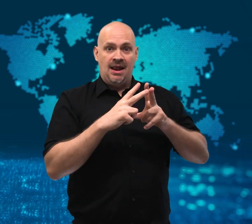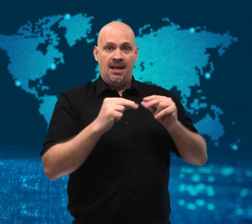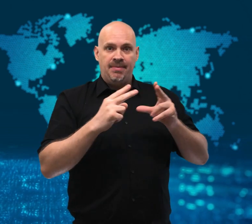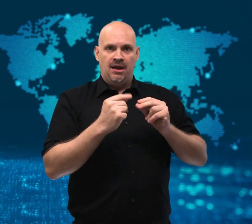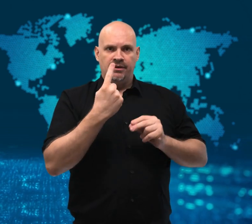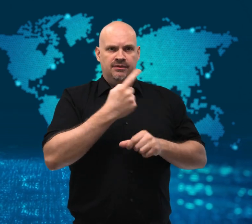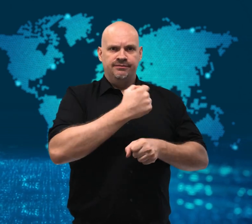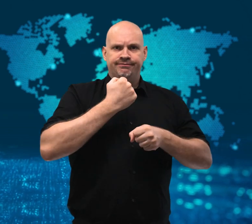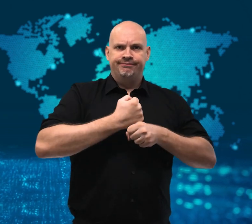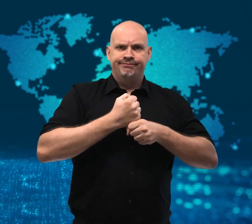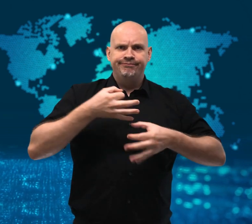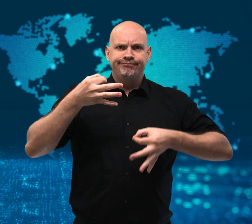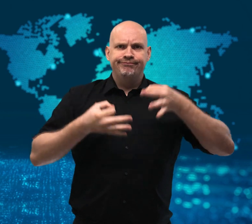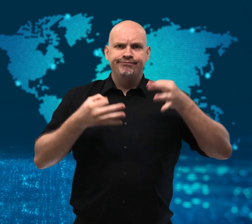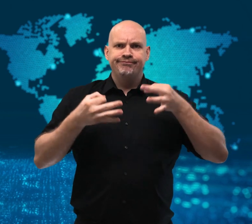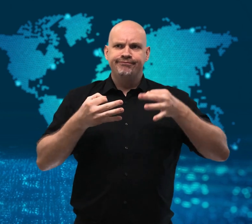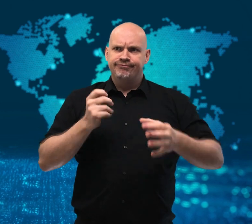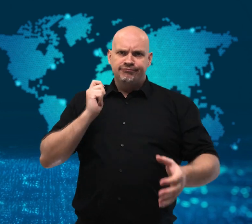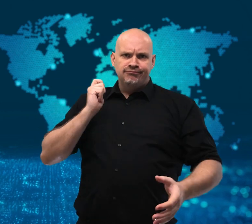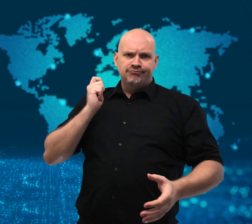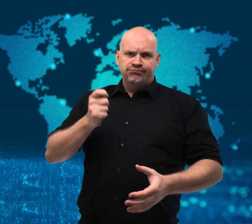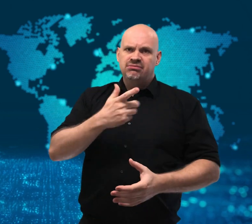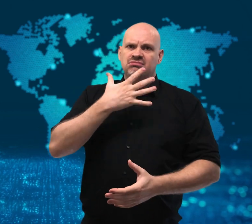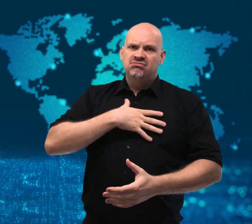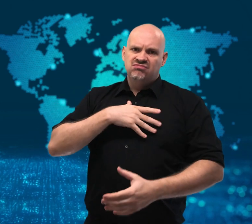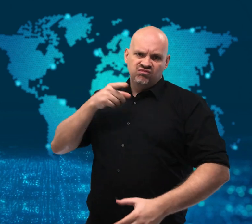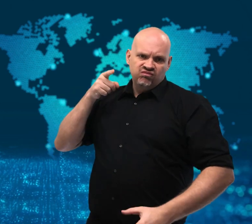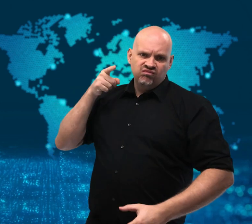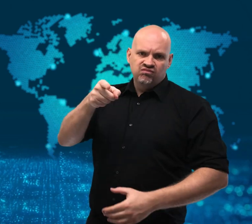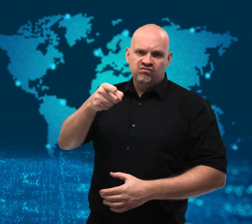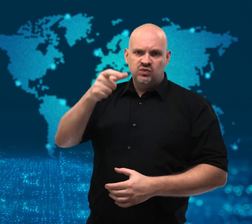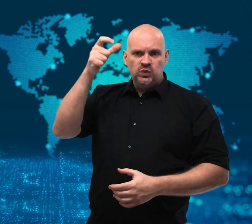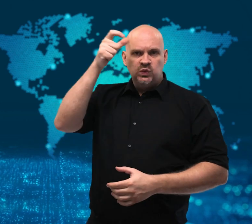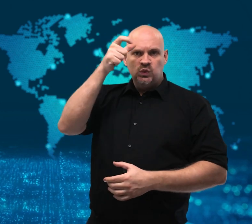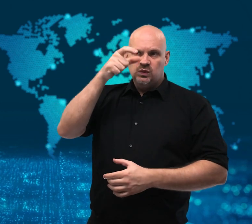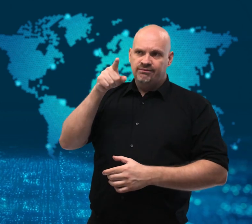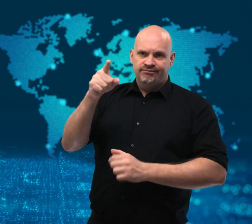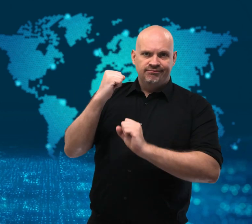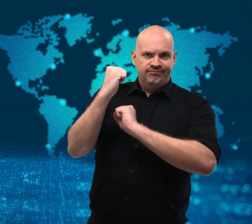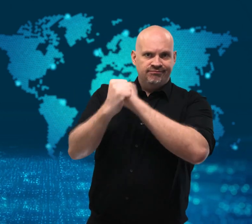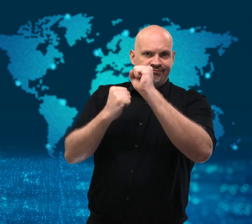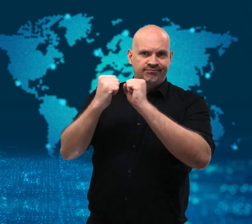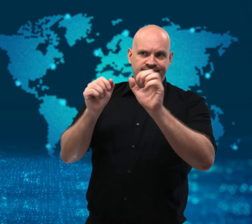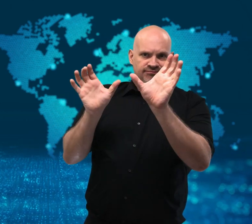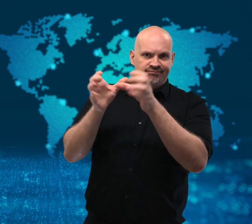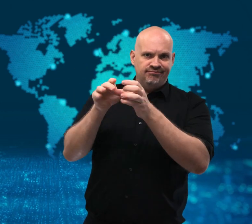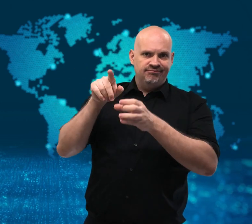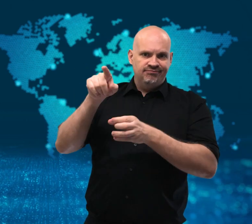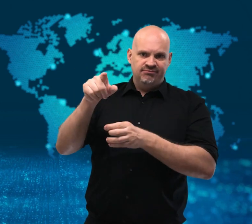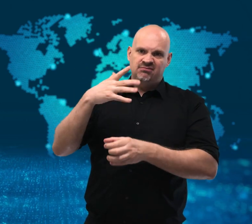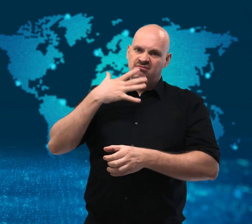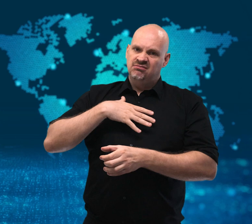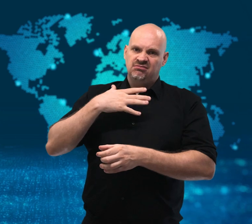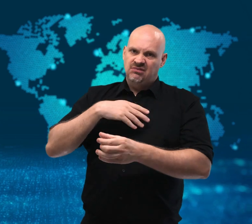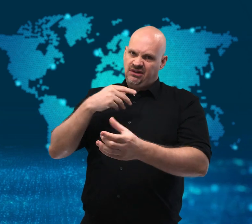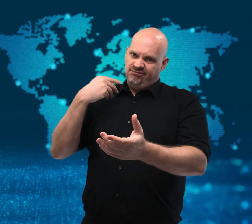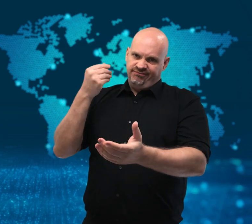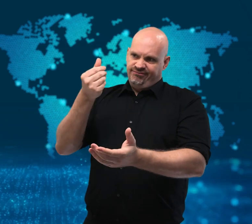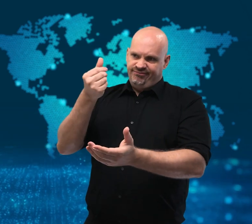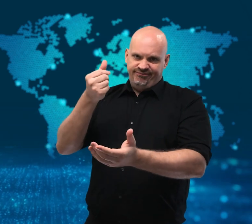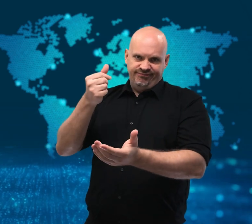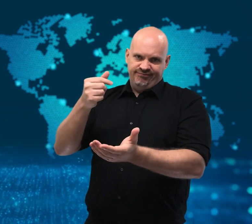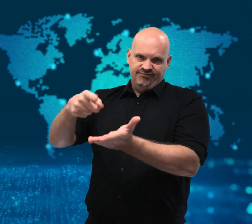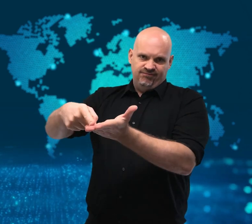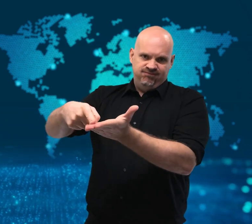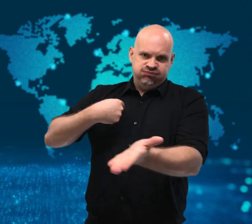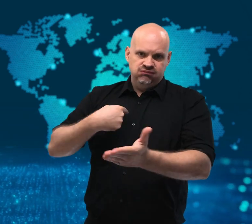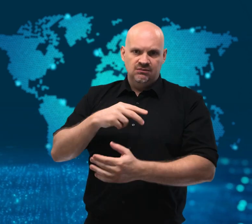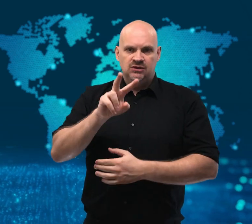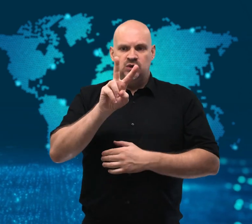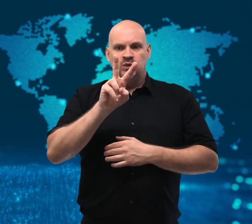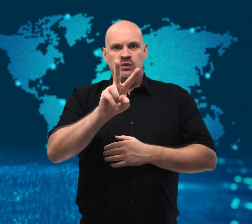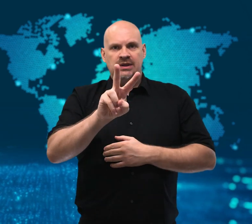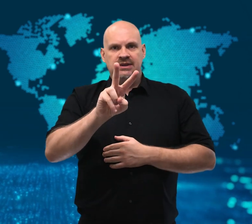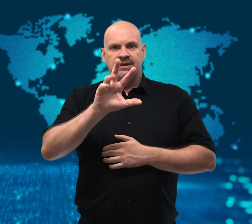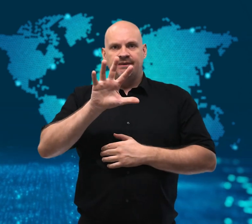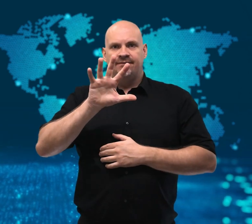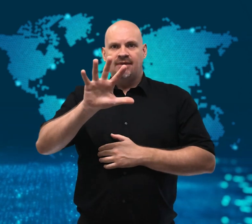a Lebanese prosecutor threatened to seize the electricity plant and